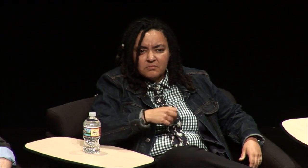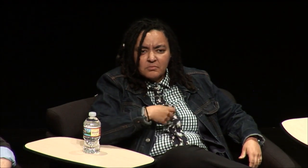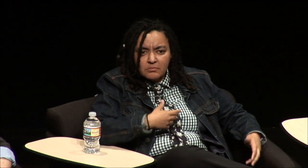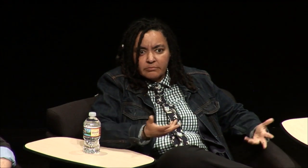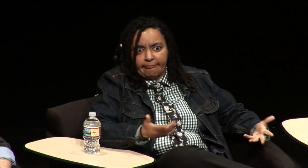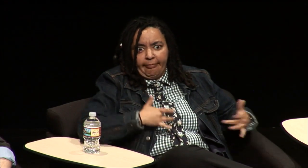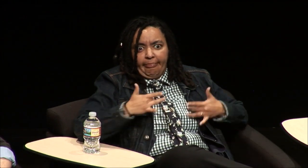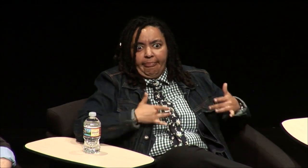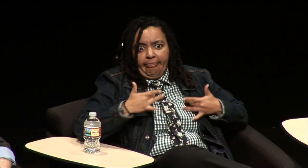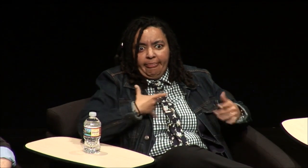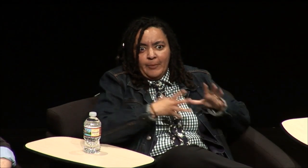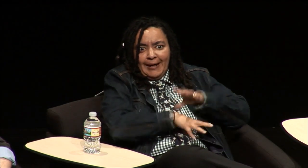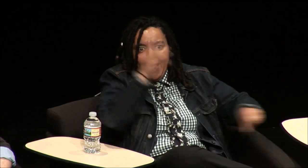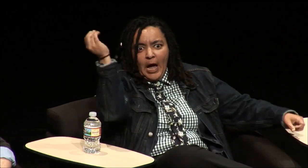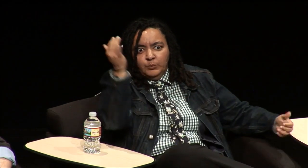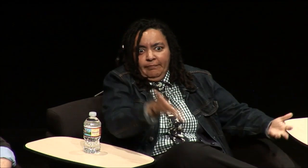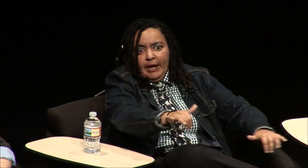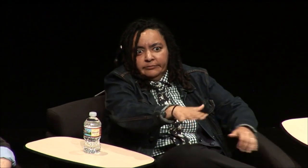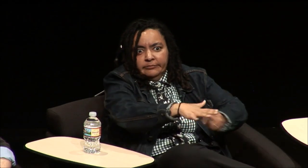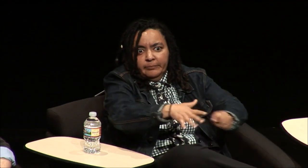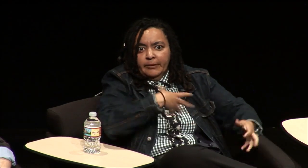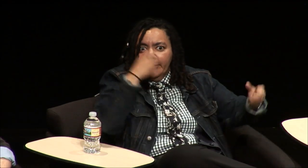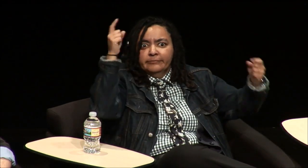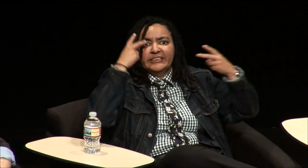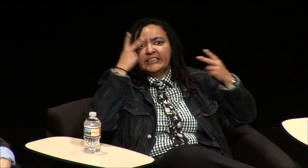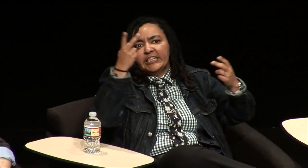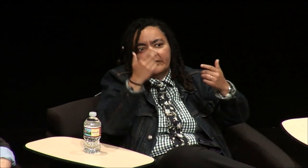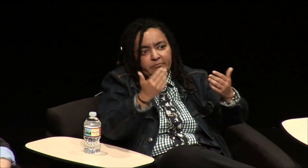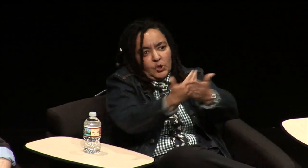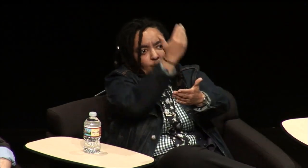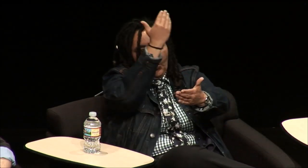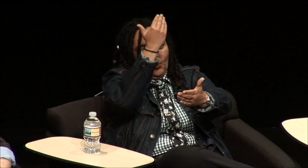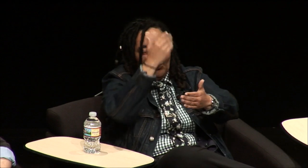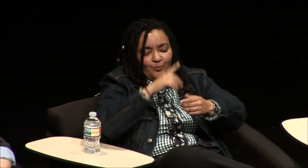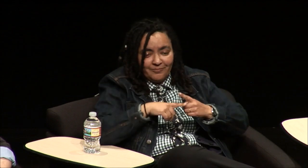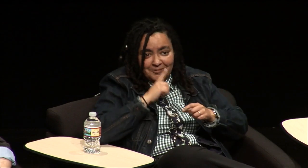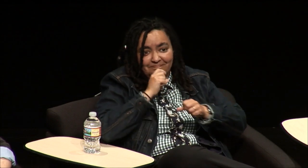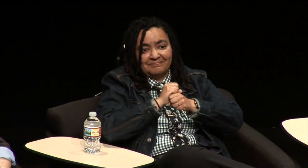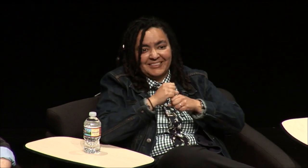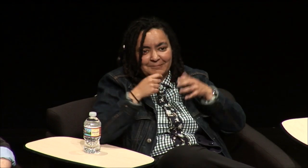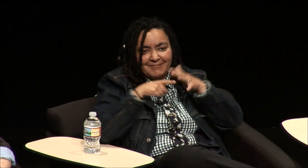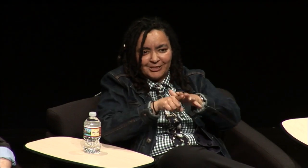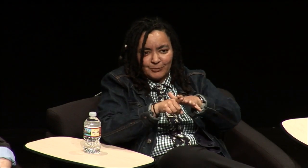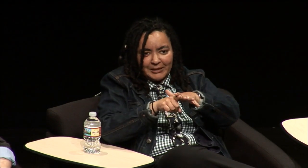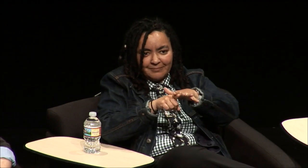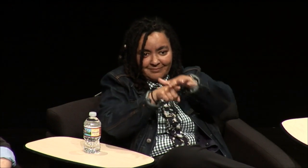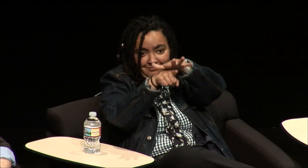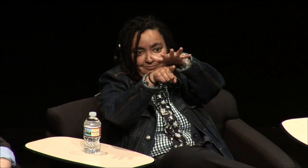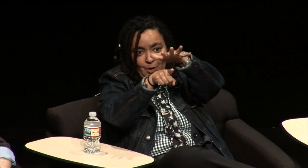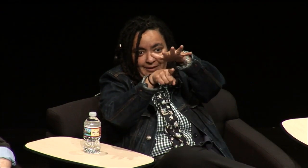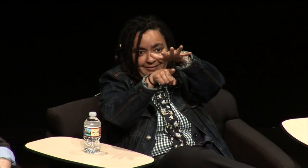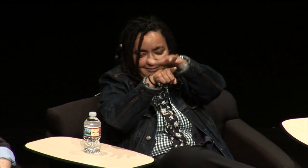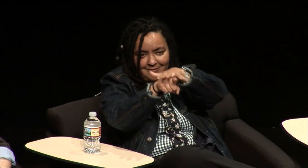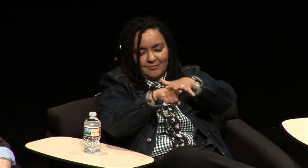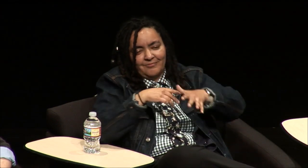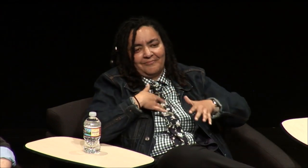seven, so I thought you know it seemed exciting I want to get out of here I want to see something different I want something new and it was main